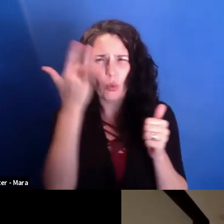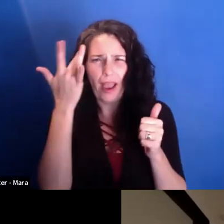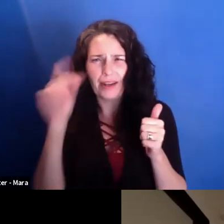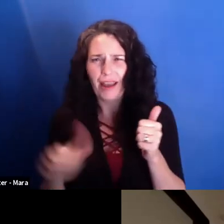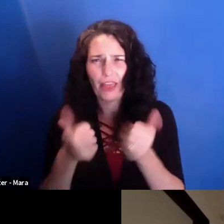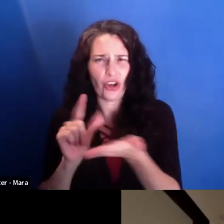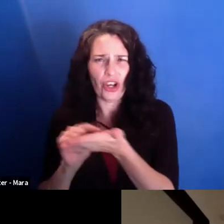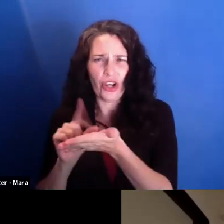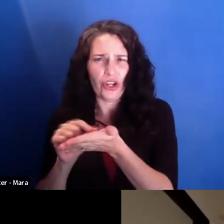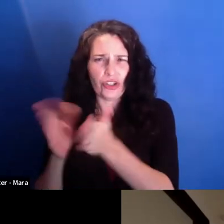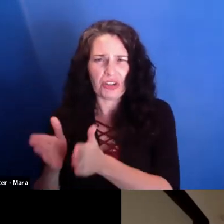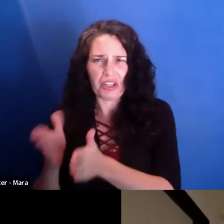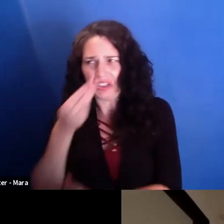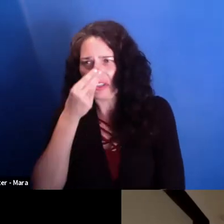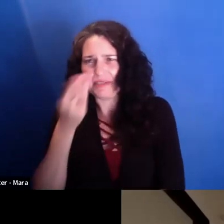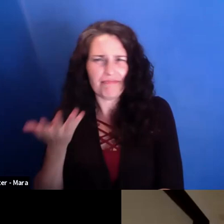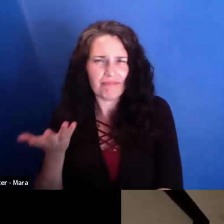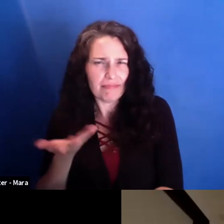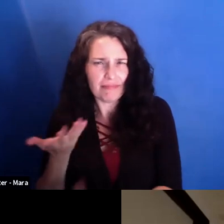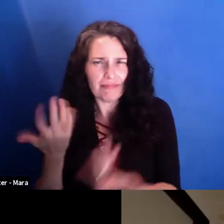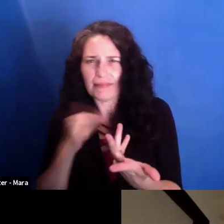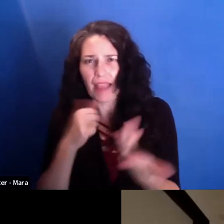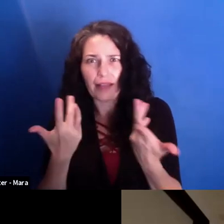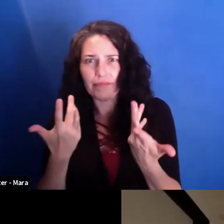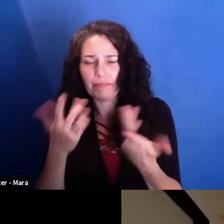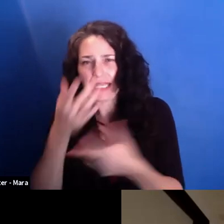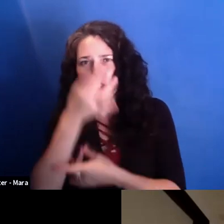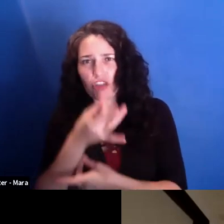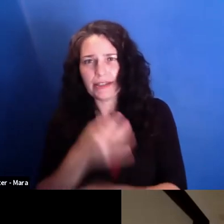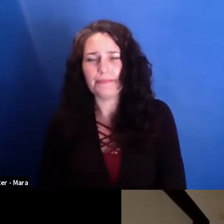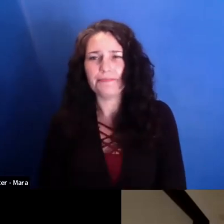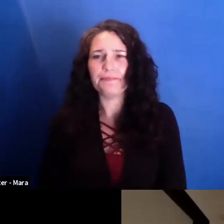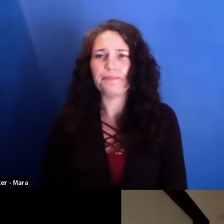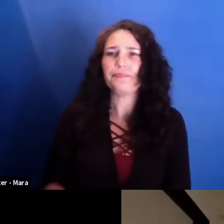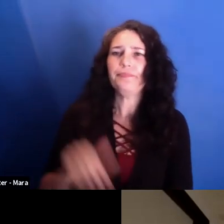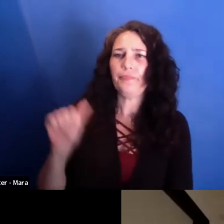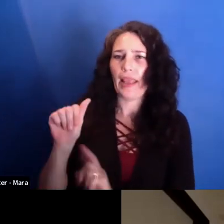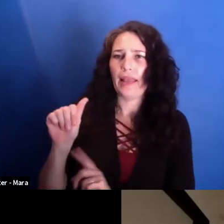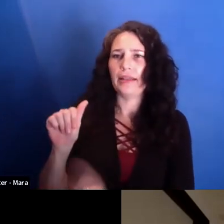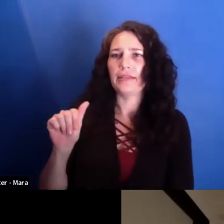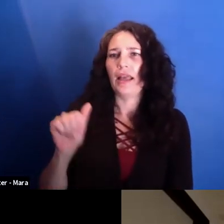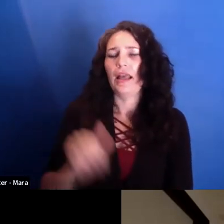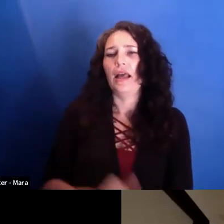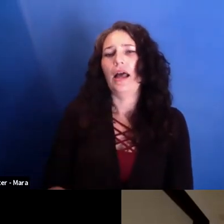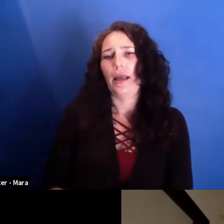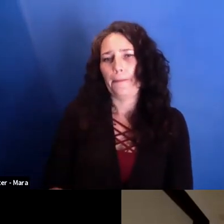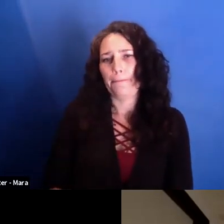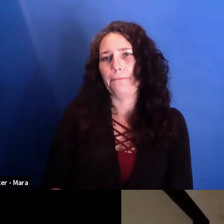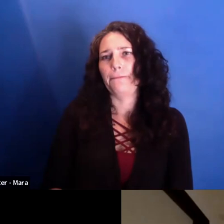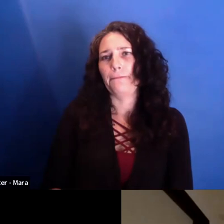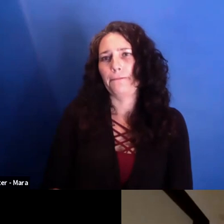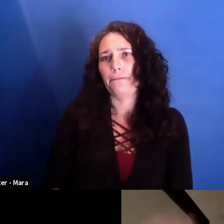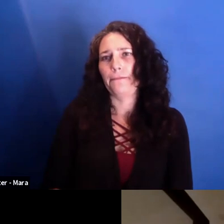I think, you know, we had in Romania the whole plateau